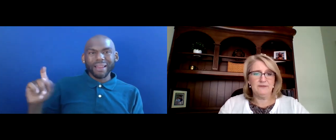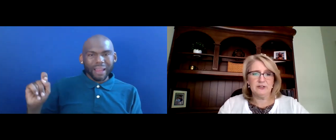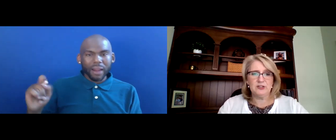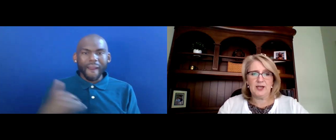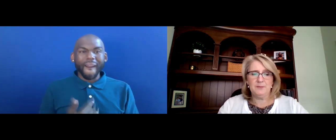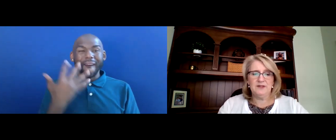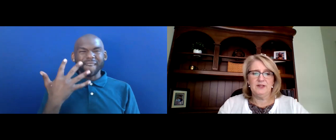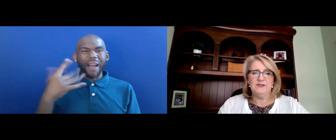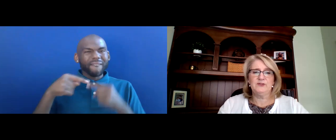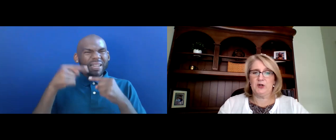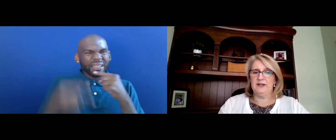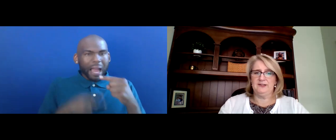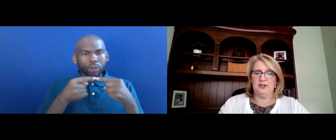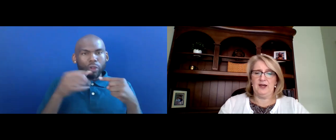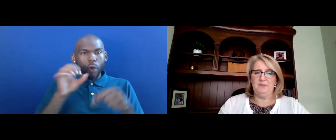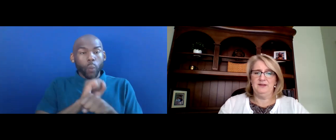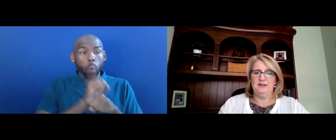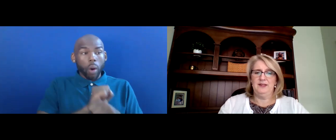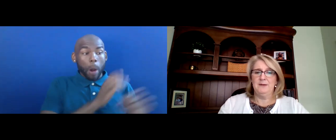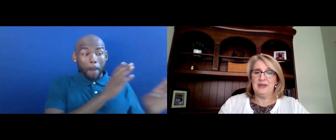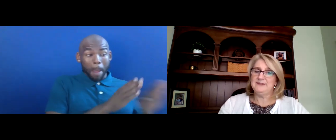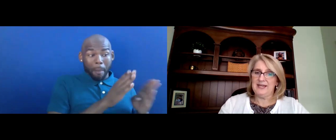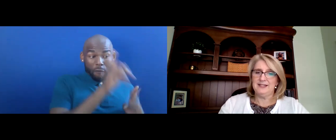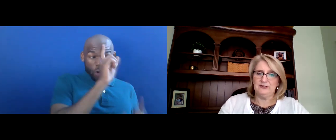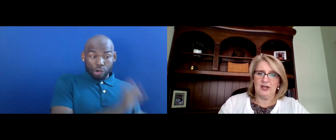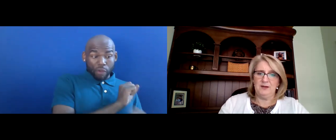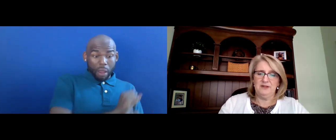PREPARING FOR A JOB, STARTING A JOB, MAINTAINING A JOB,